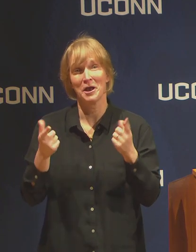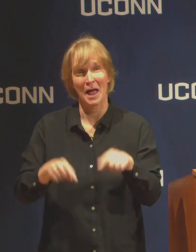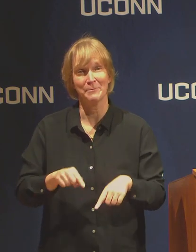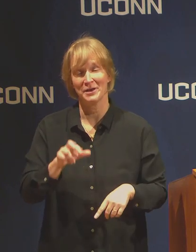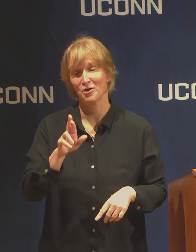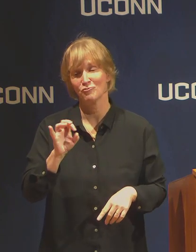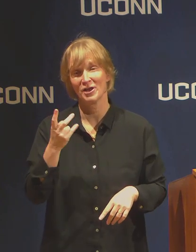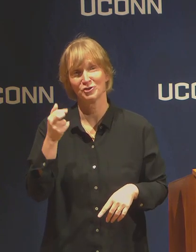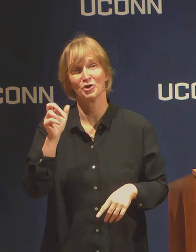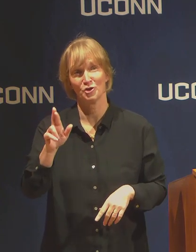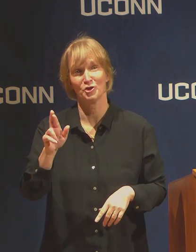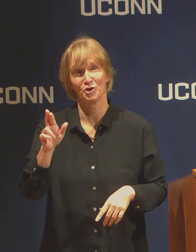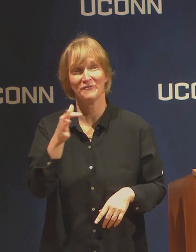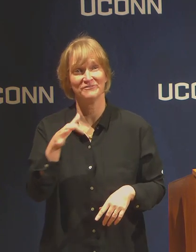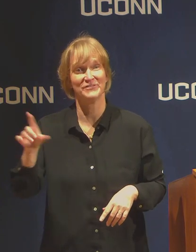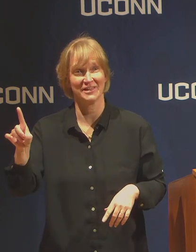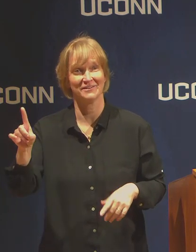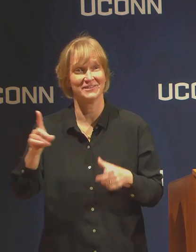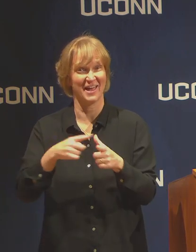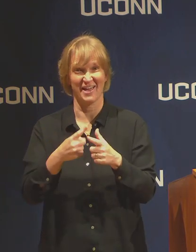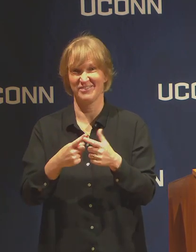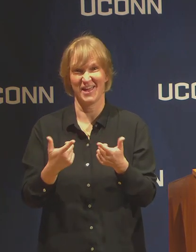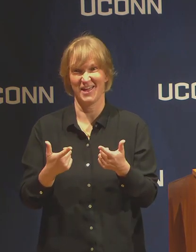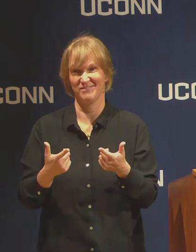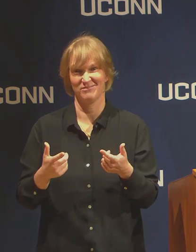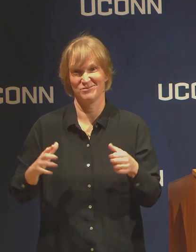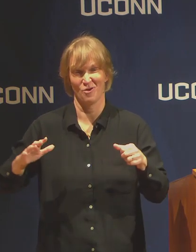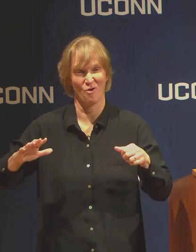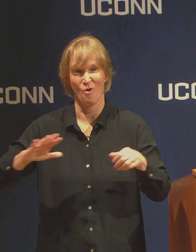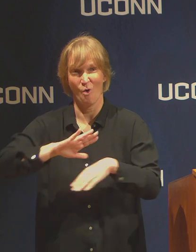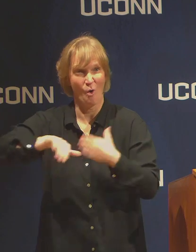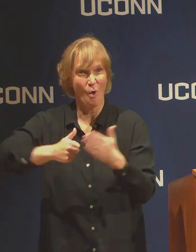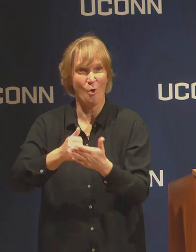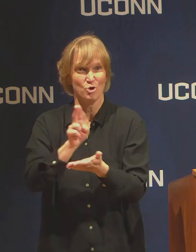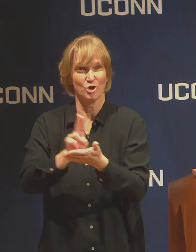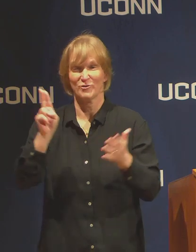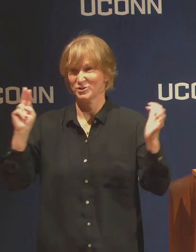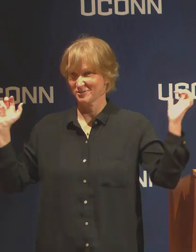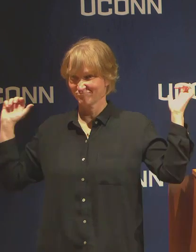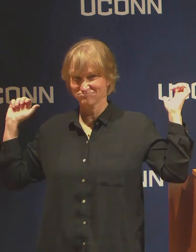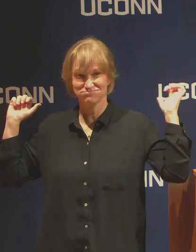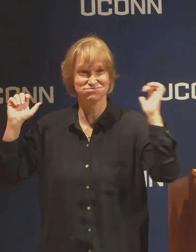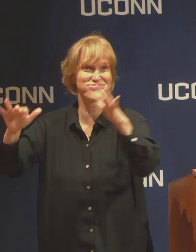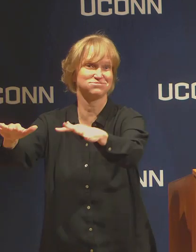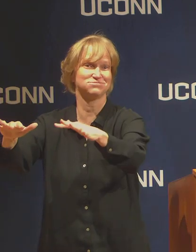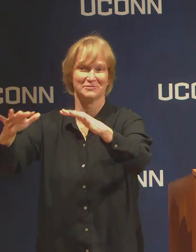have the entire university at the same ceremony, which would be fabulous.